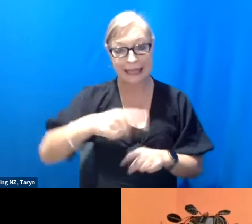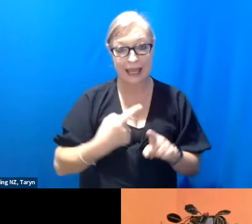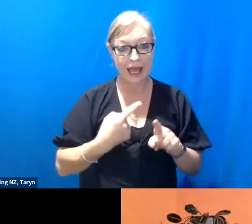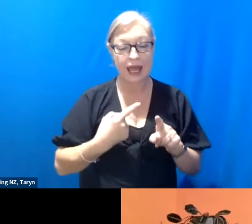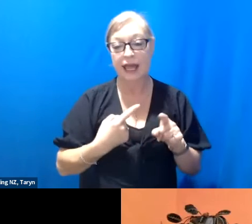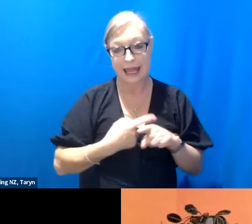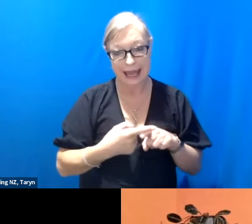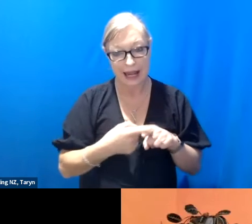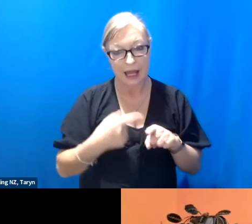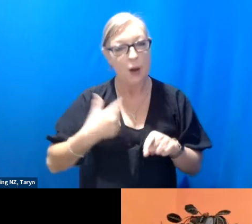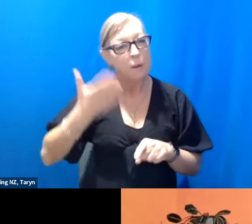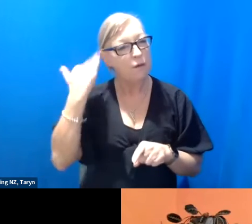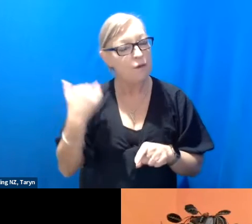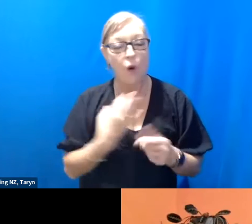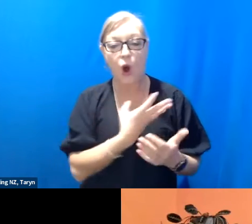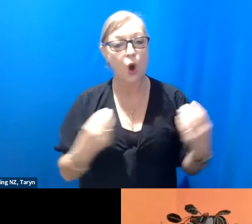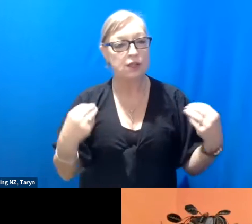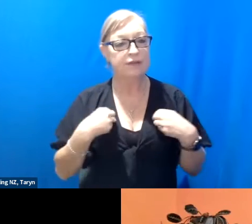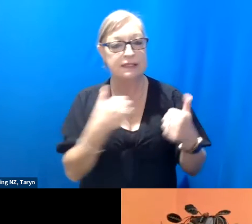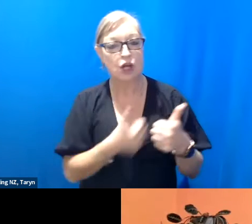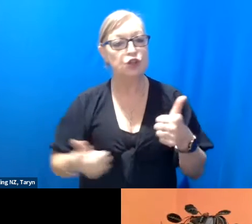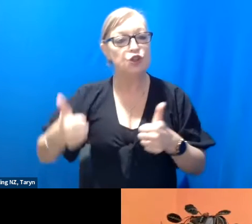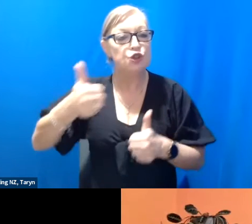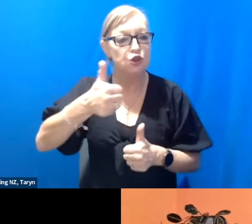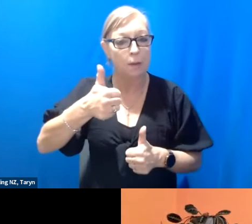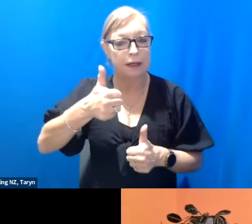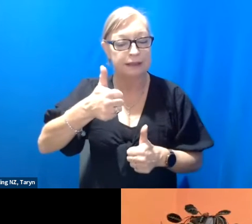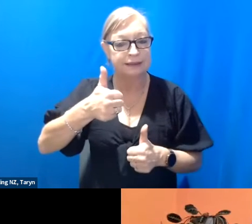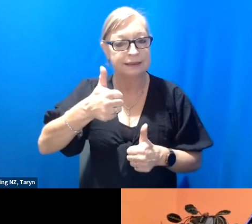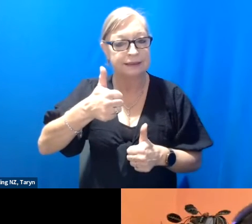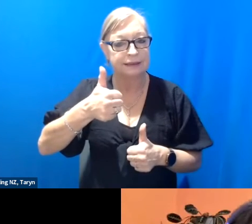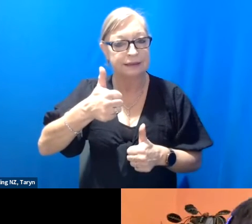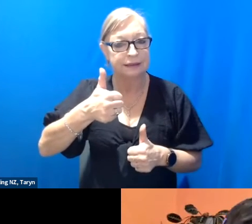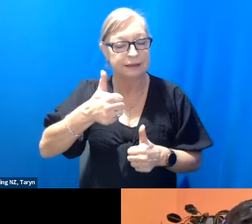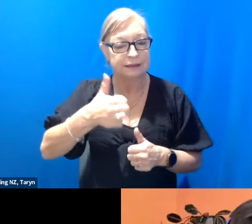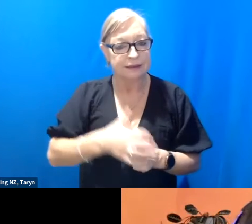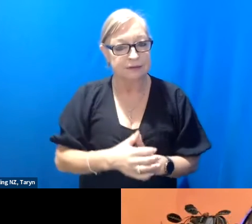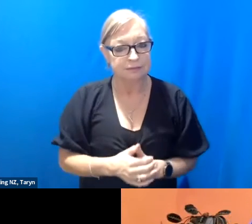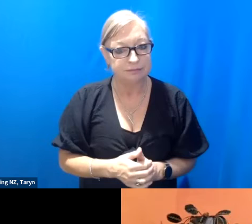and were quite influenced from sort of quite, as I think particularly of like, dance anyway,